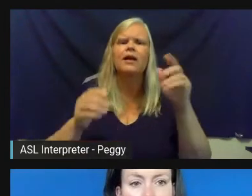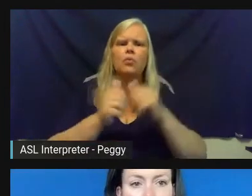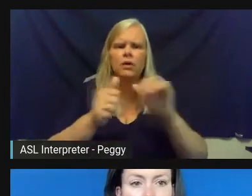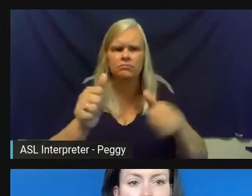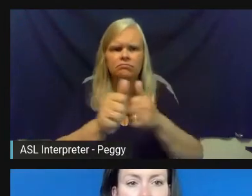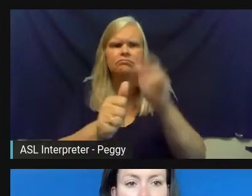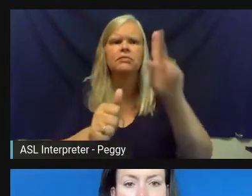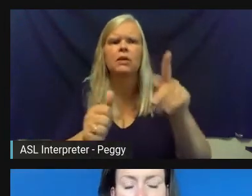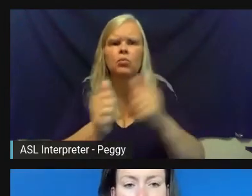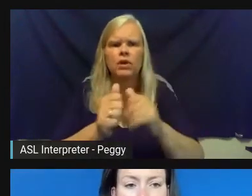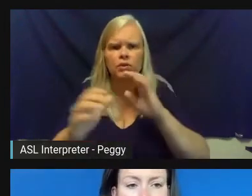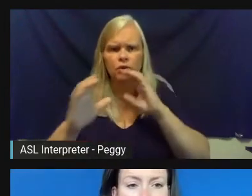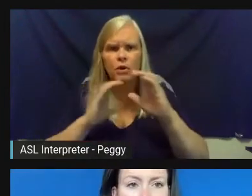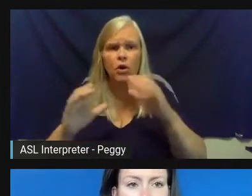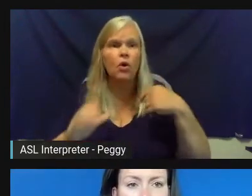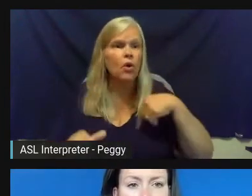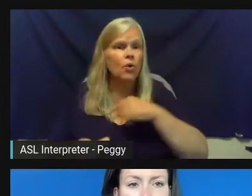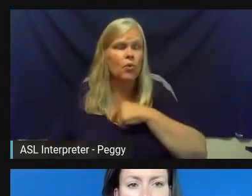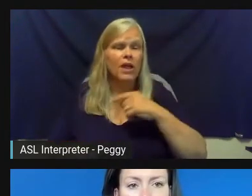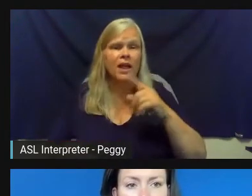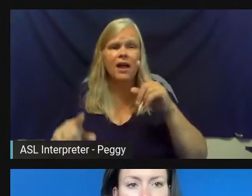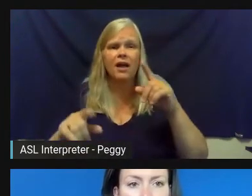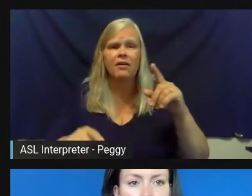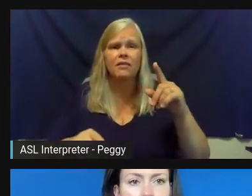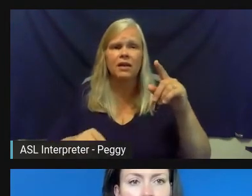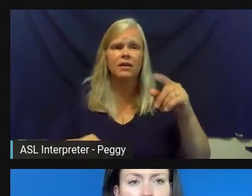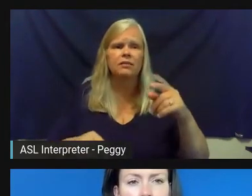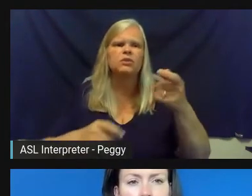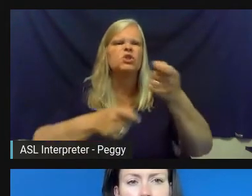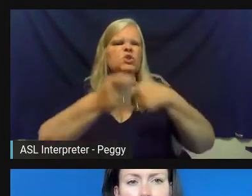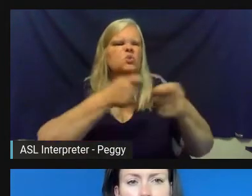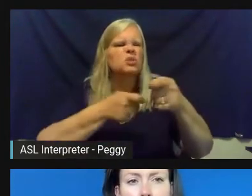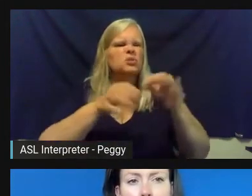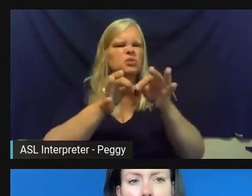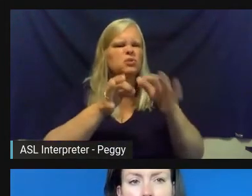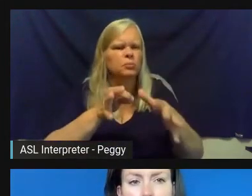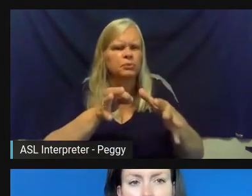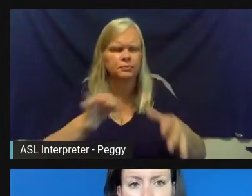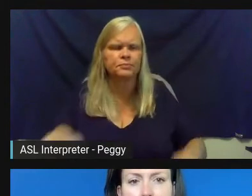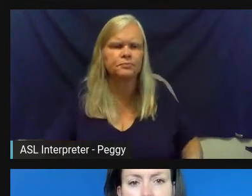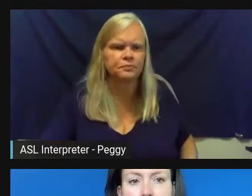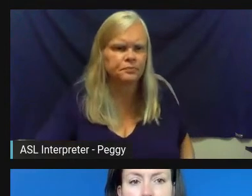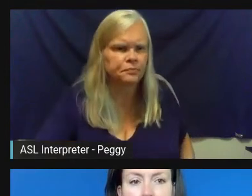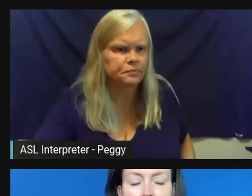But we have a Creative Places newsletter that complements our regular Iowa Arts Council newsletter.